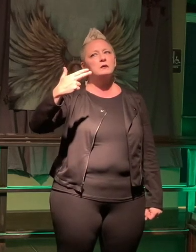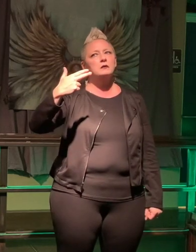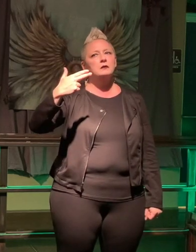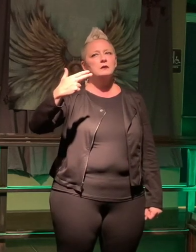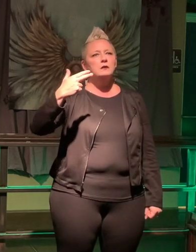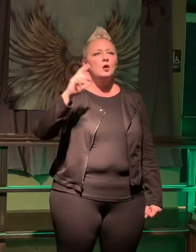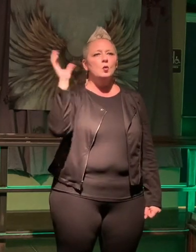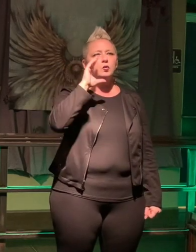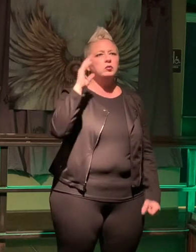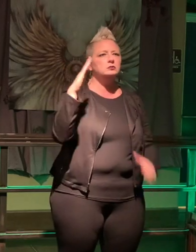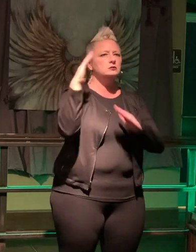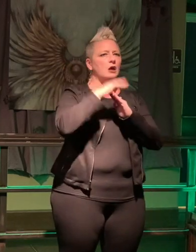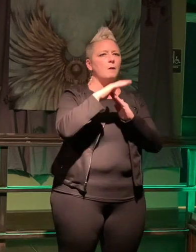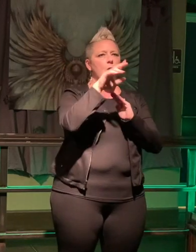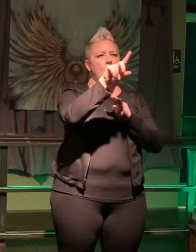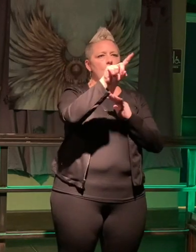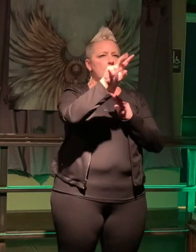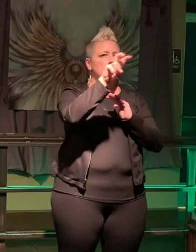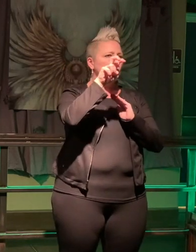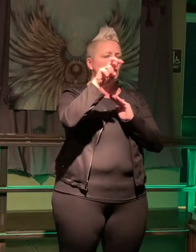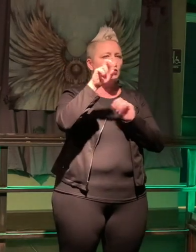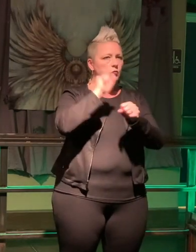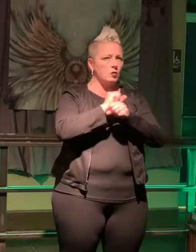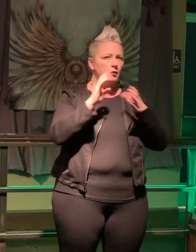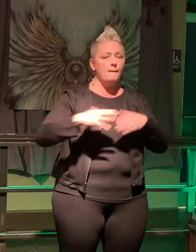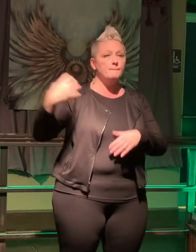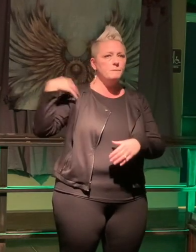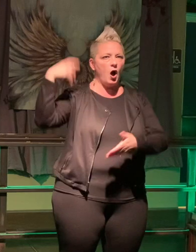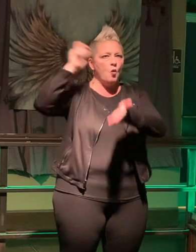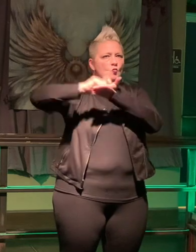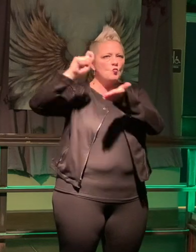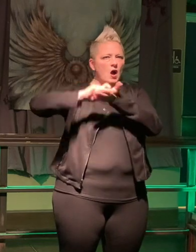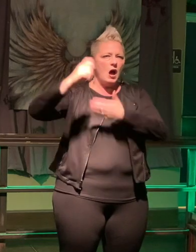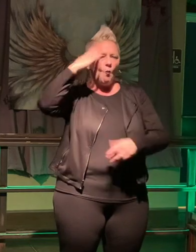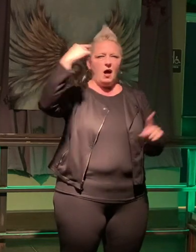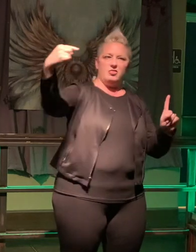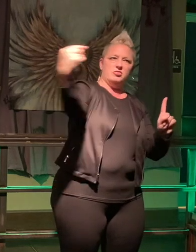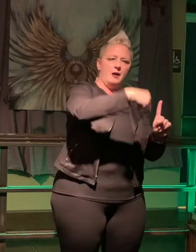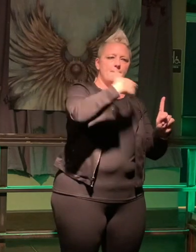hundred employees the boss had to write in and why this was the best employee blah blah blah